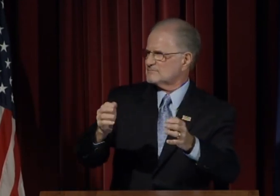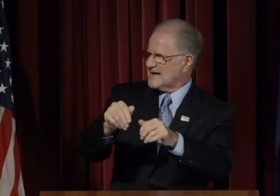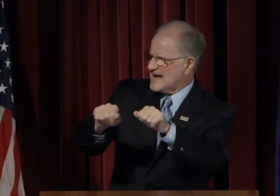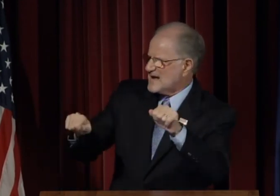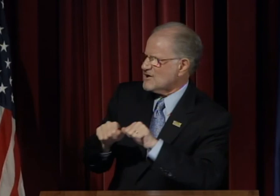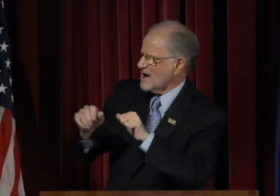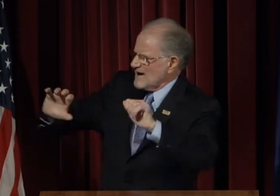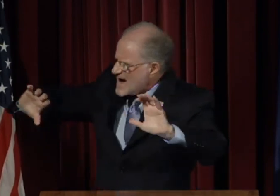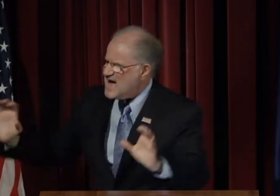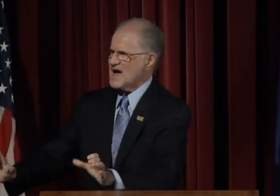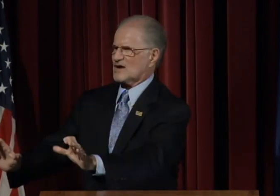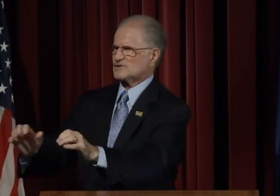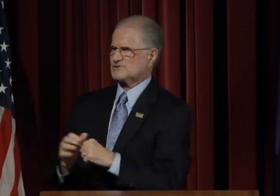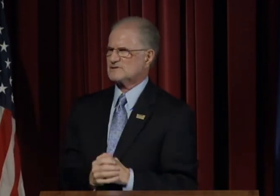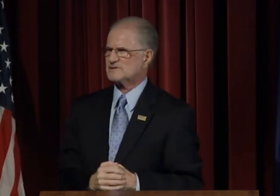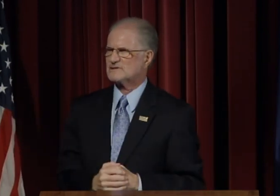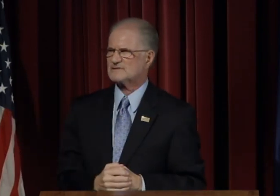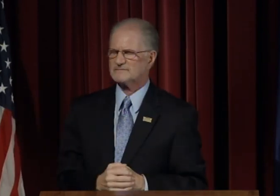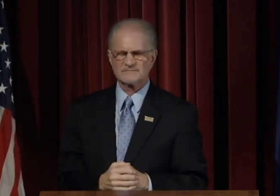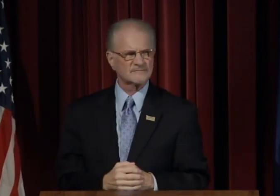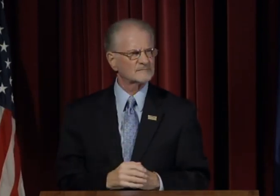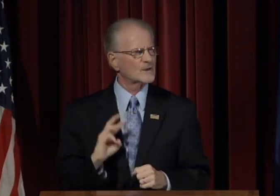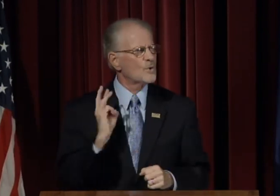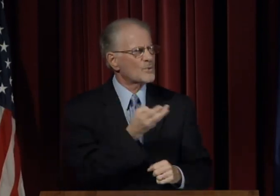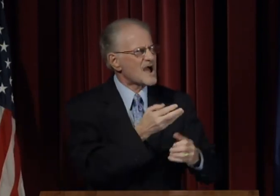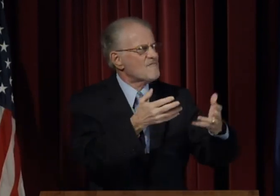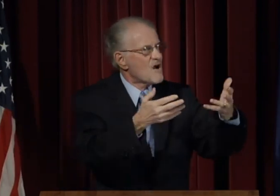Enrollment will become a major area of action